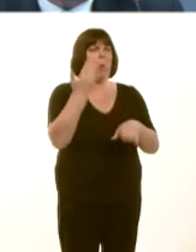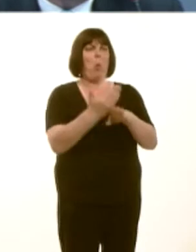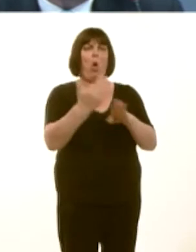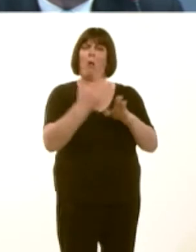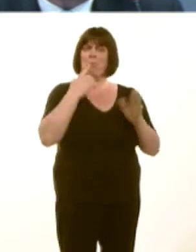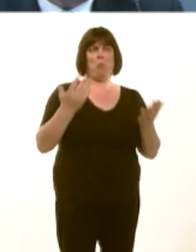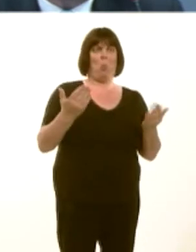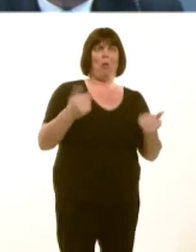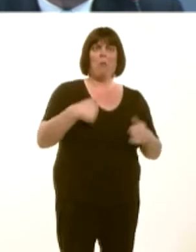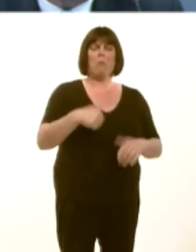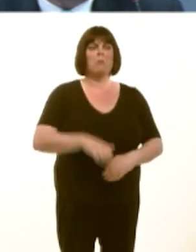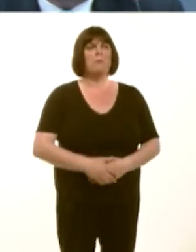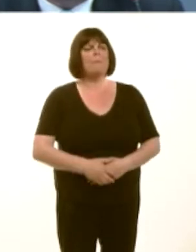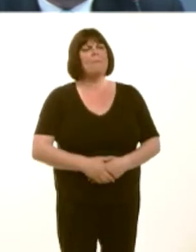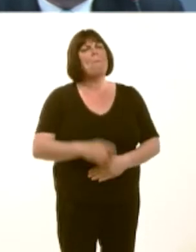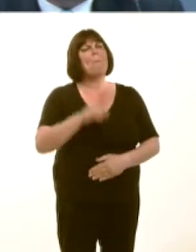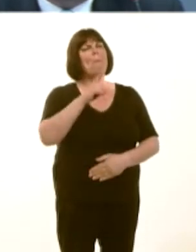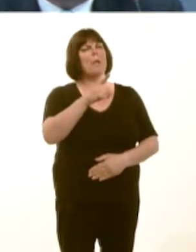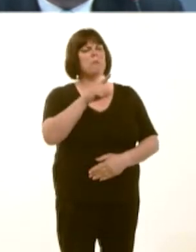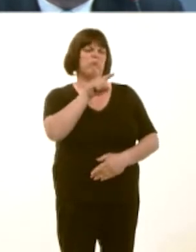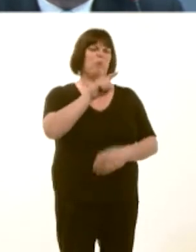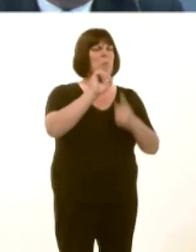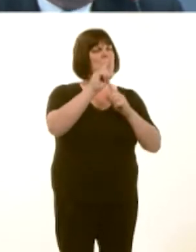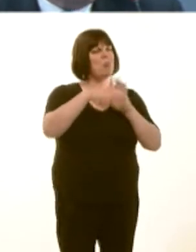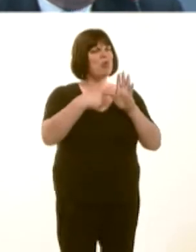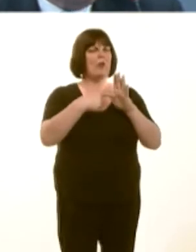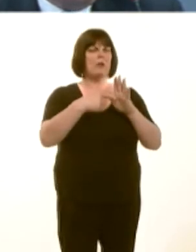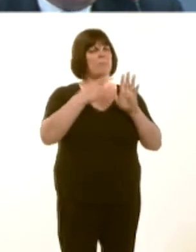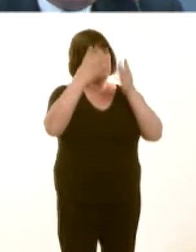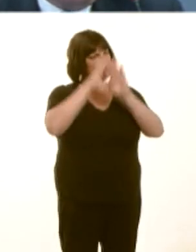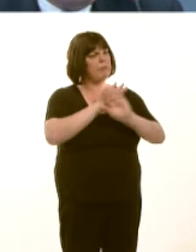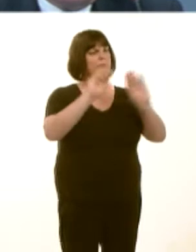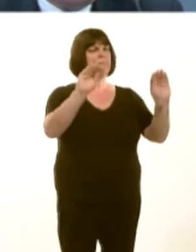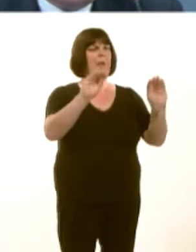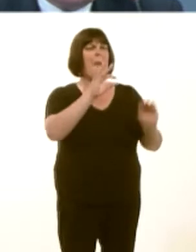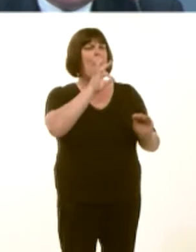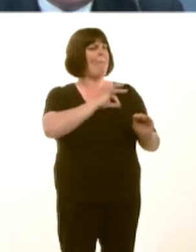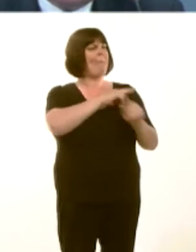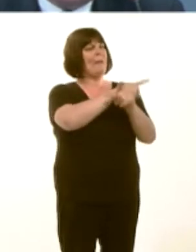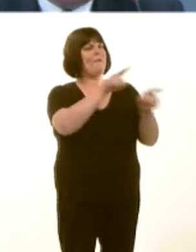But, how can you make the scheme that youíve brought forward actually benefit the people in those communities?